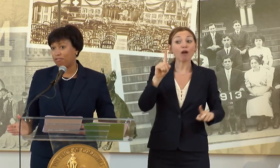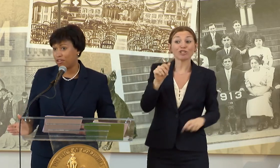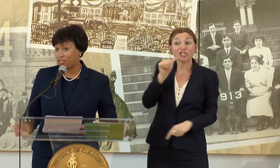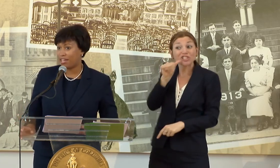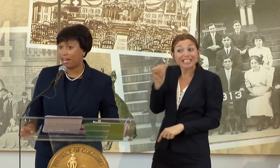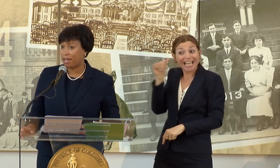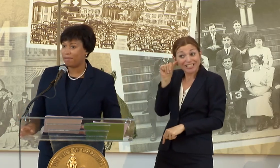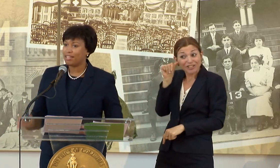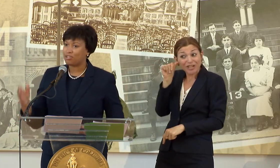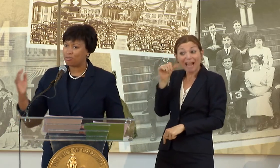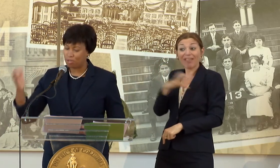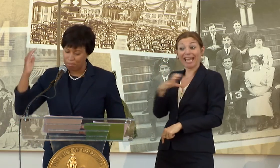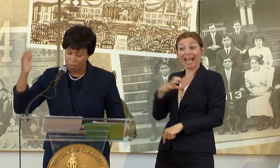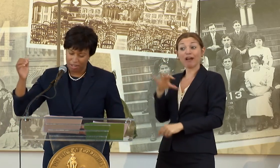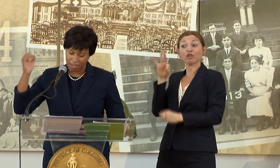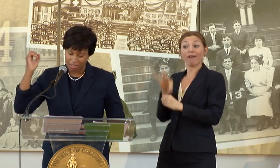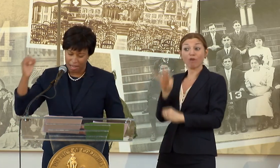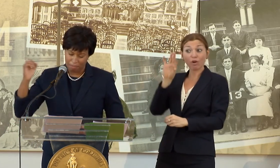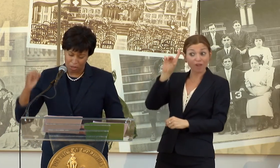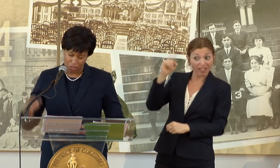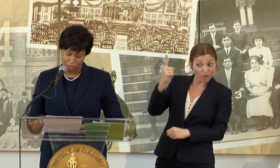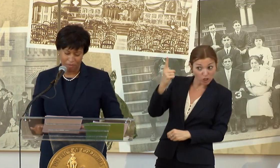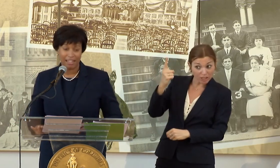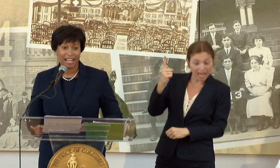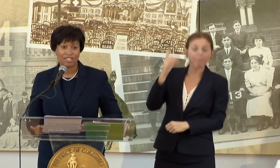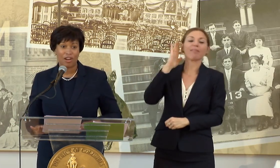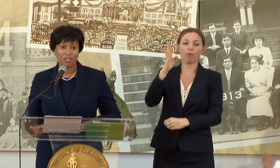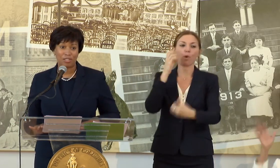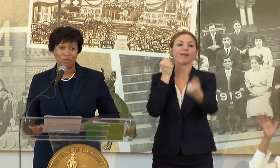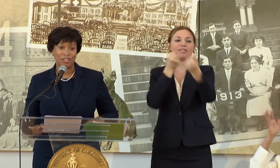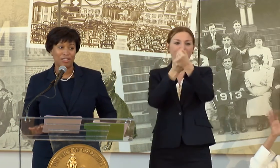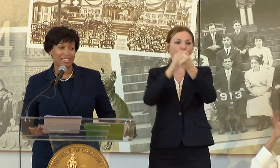THE FIRST TIME TO SUPPORT THAT MERGER, AND THAT'S ALSO A GOOD